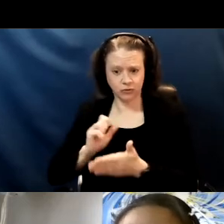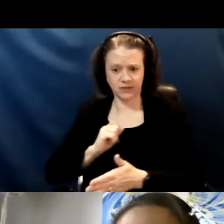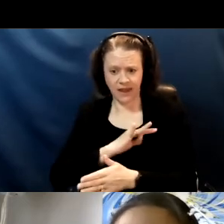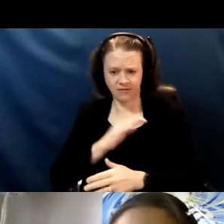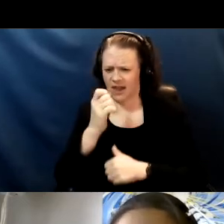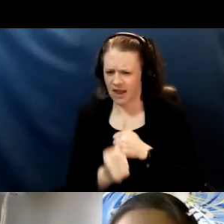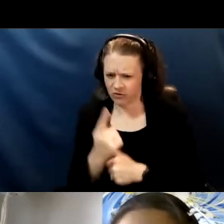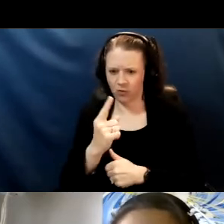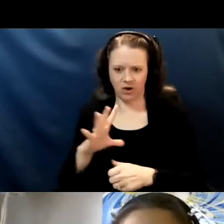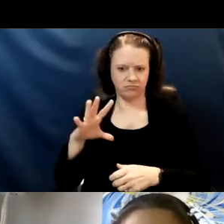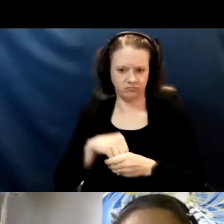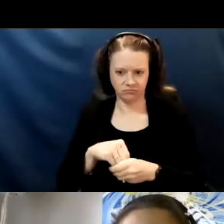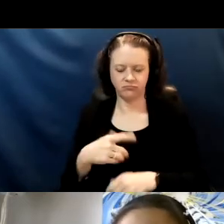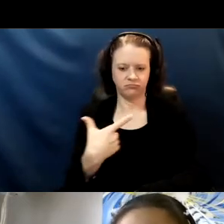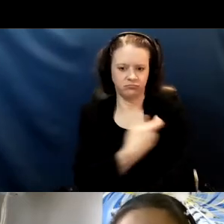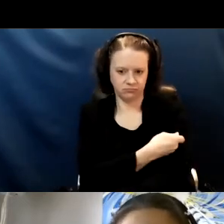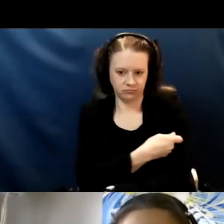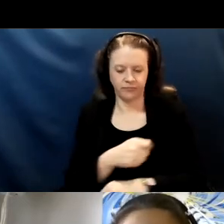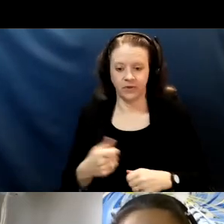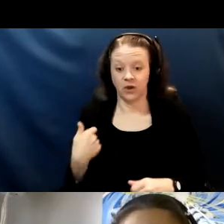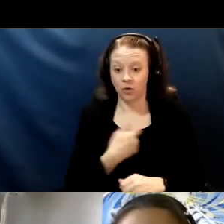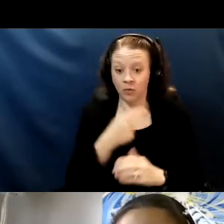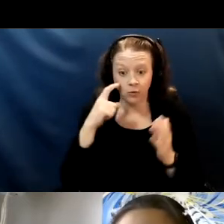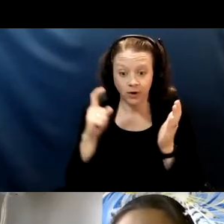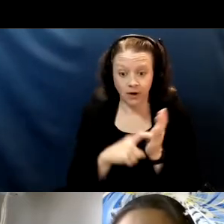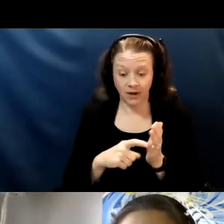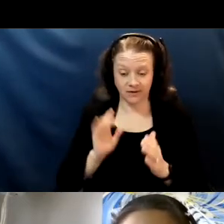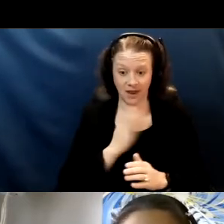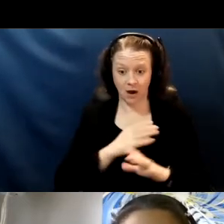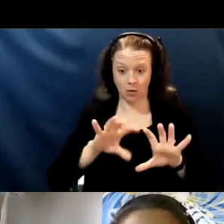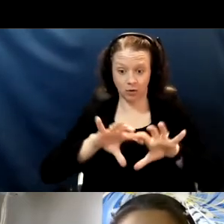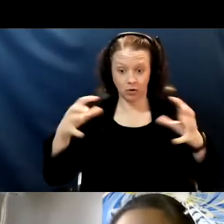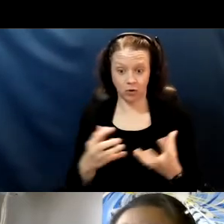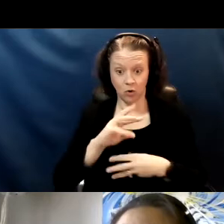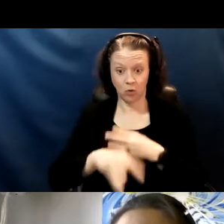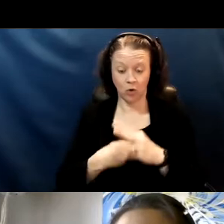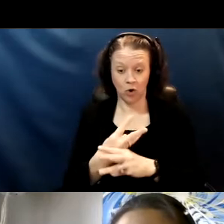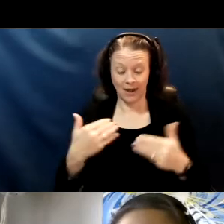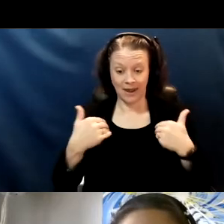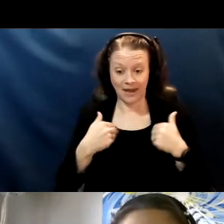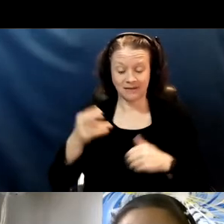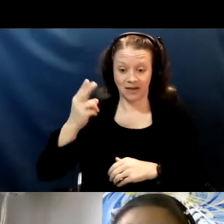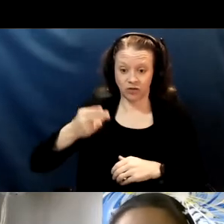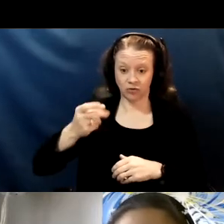Recognizing that we'll live in a world that has a history of racial disparities and injustice